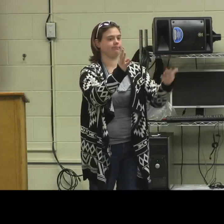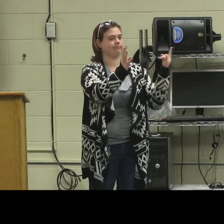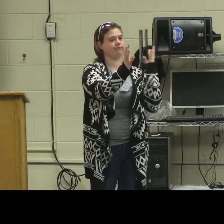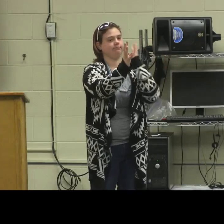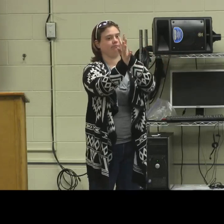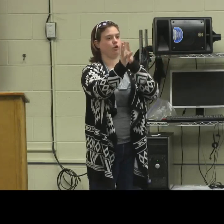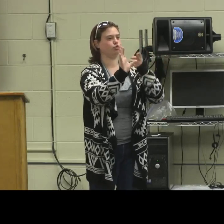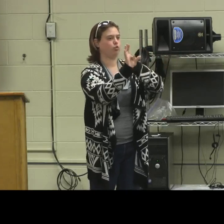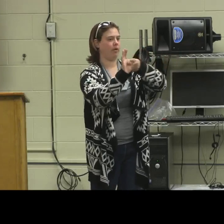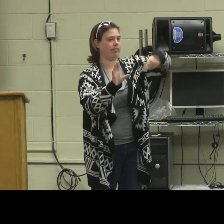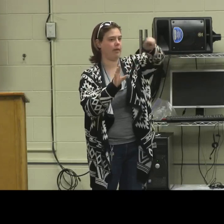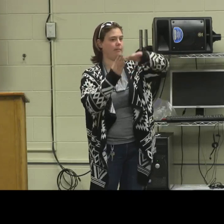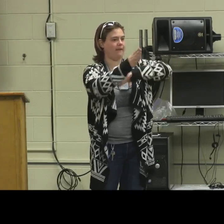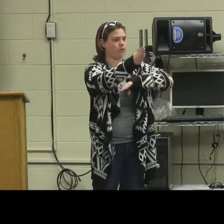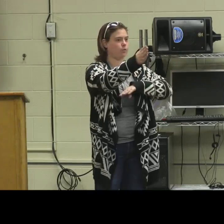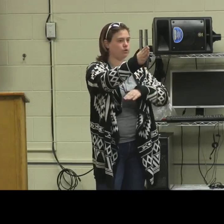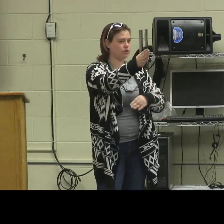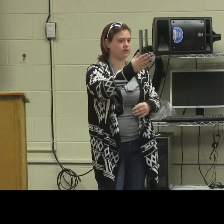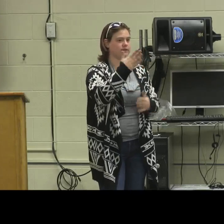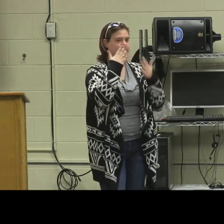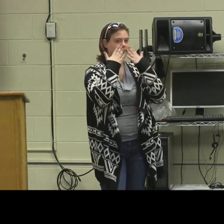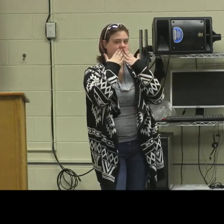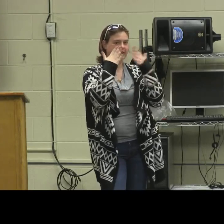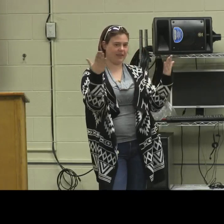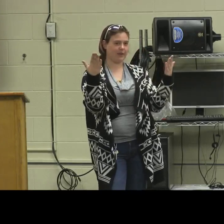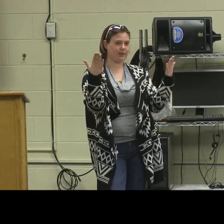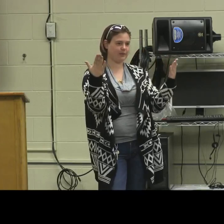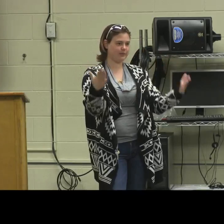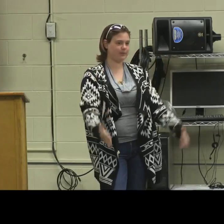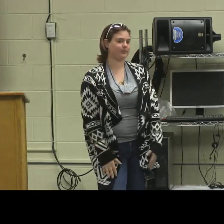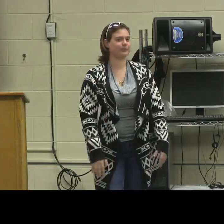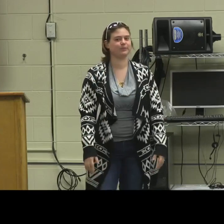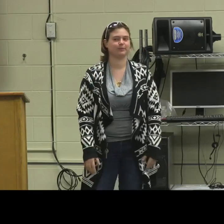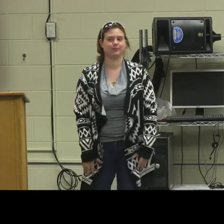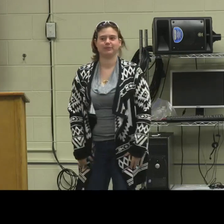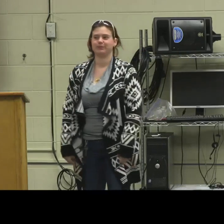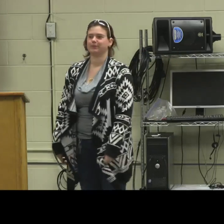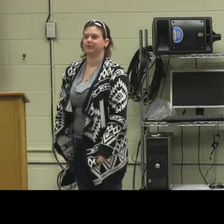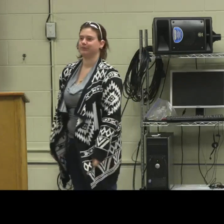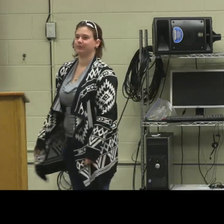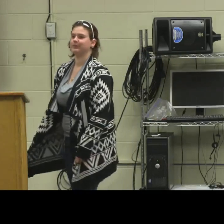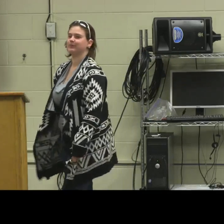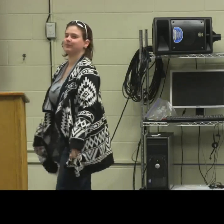have gone through the line and gotten their pizza and then you can go after. OK, thank you so much!